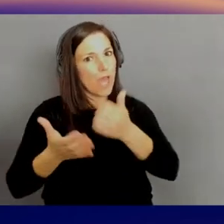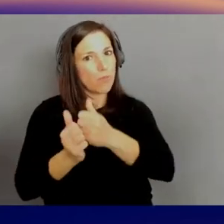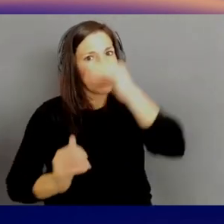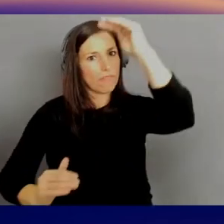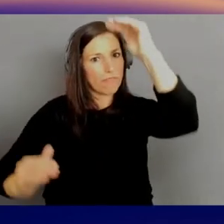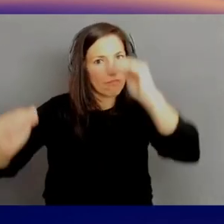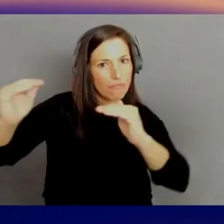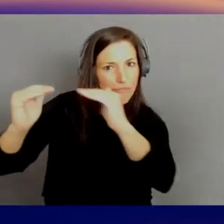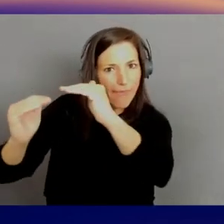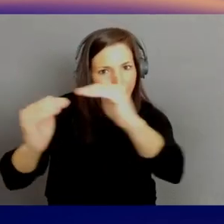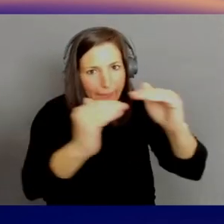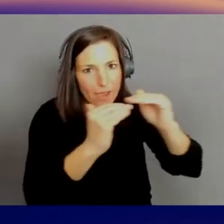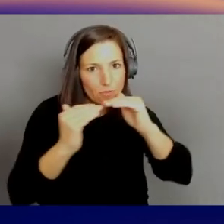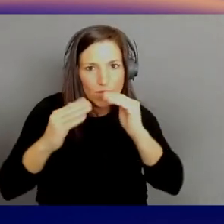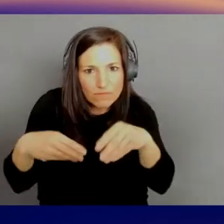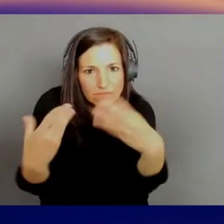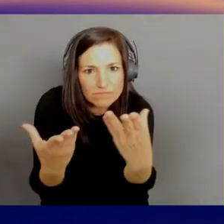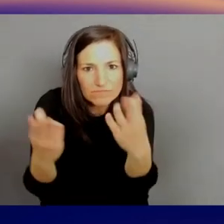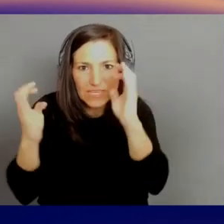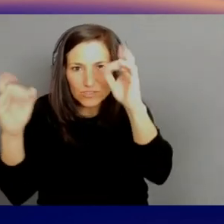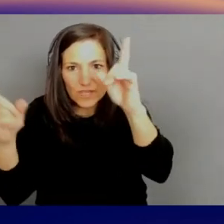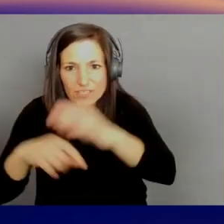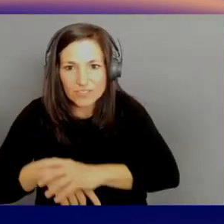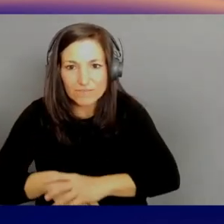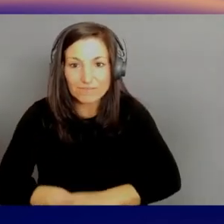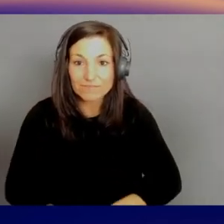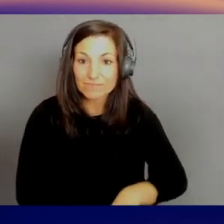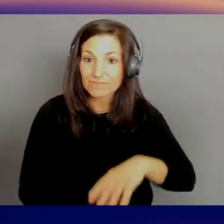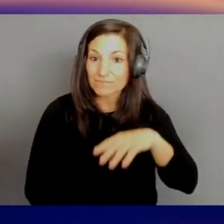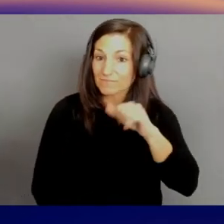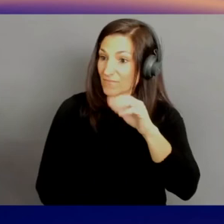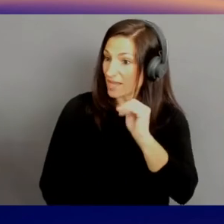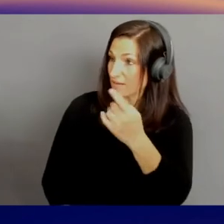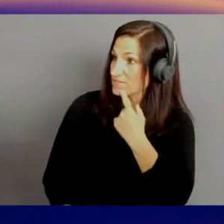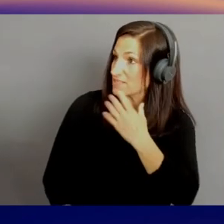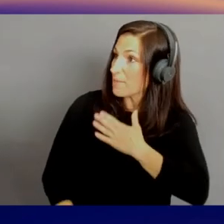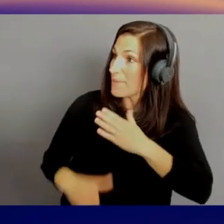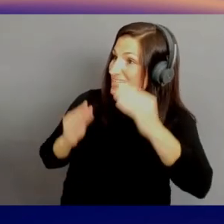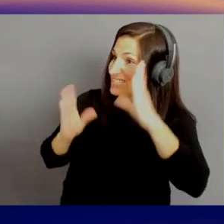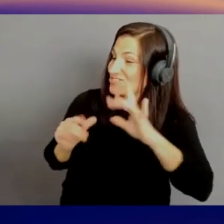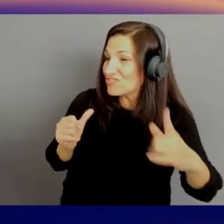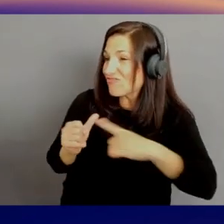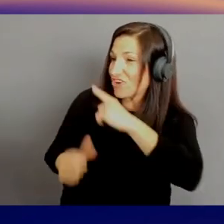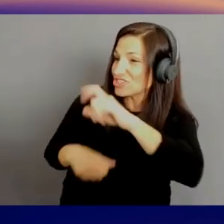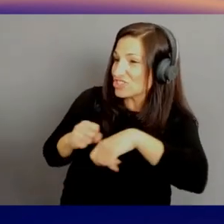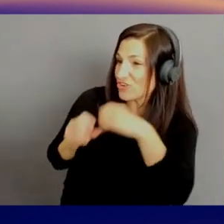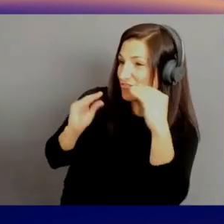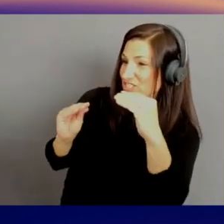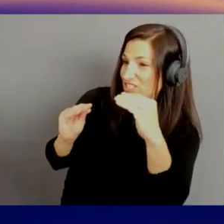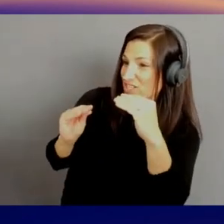My sister's first year of teaching was Covid. So she taught- - Wow! from Zoom, right?